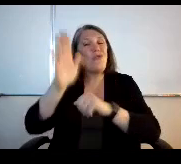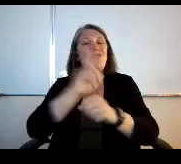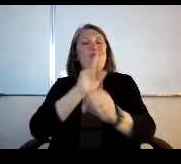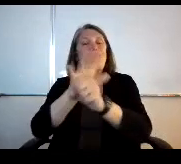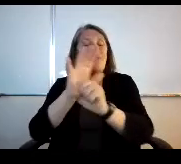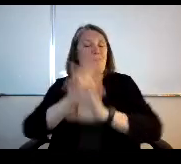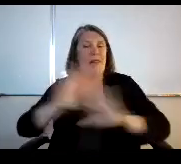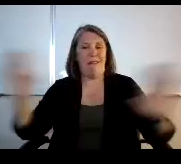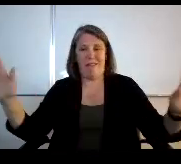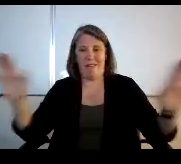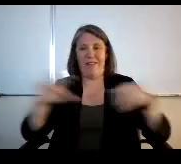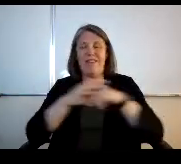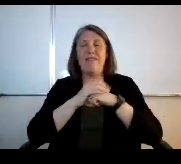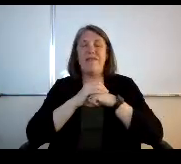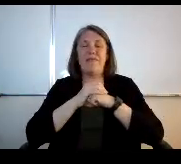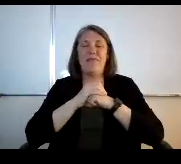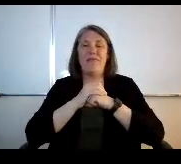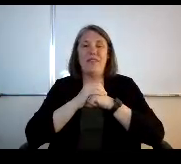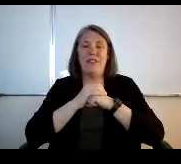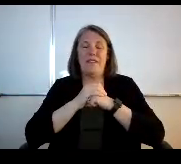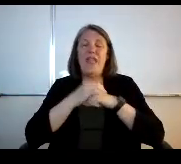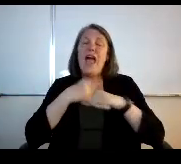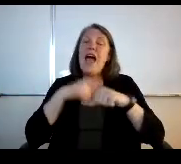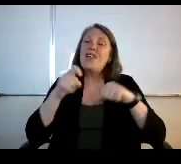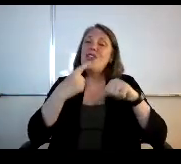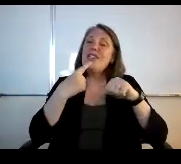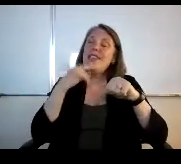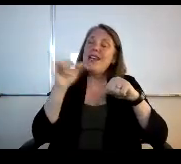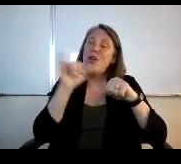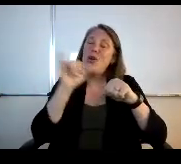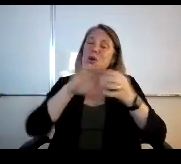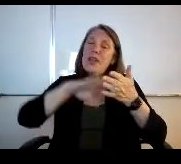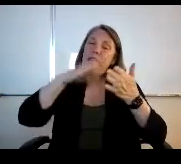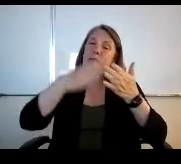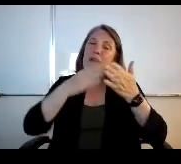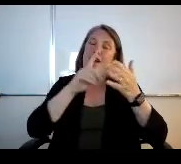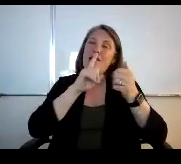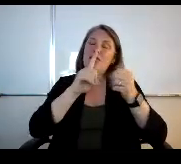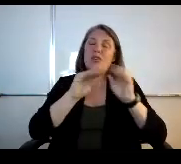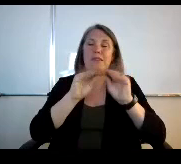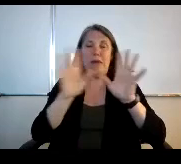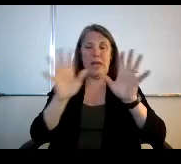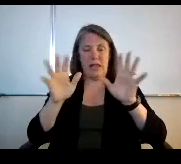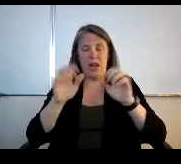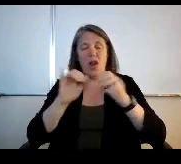The I should say to the amount is just to be clear. This is not an amount,